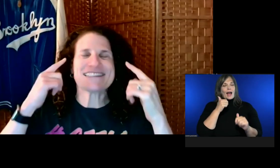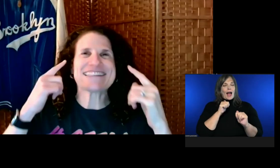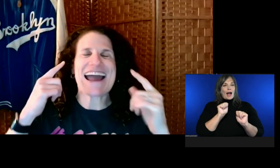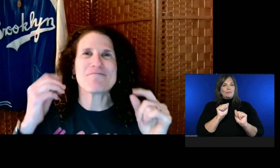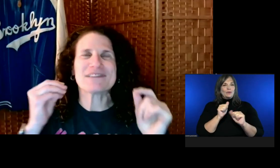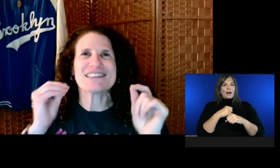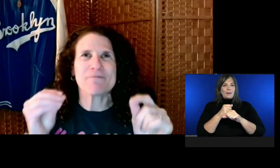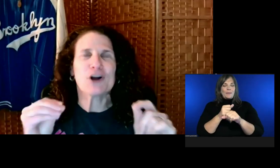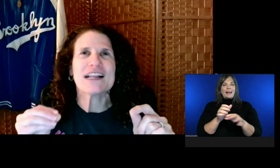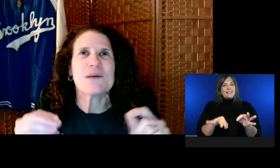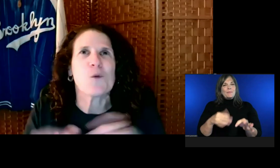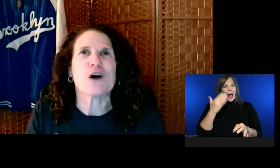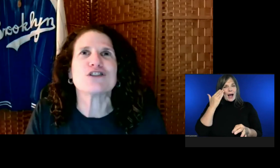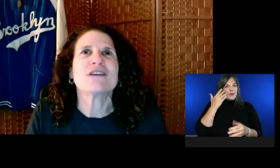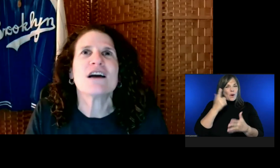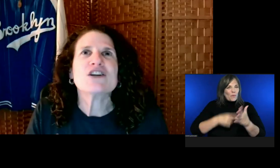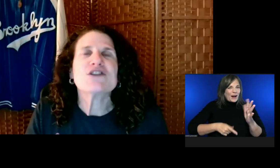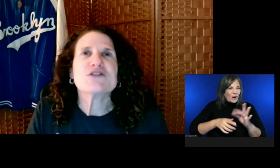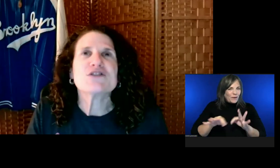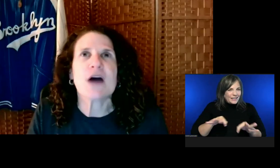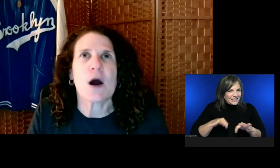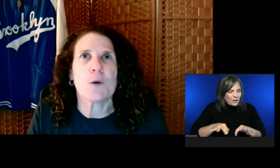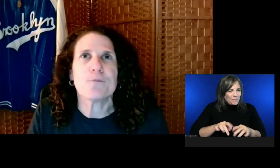But just to put it in words...